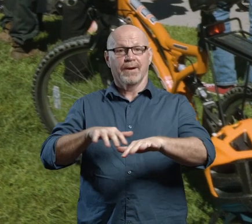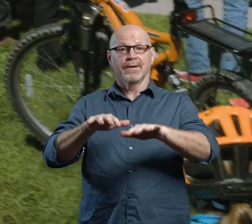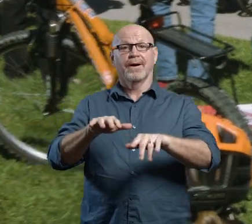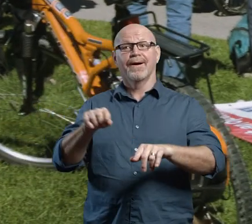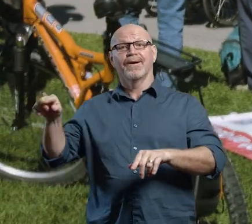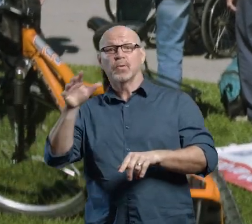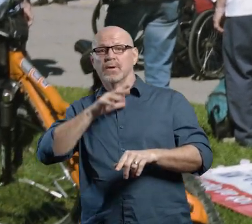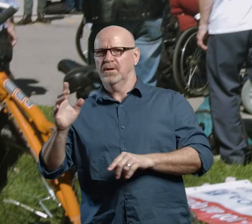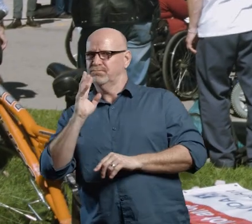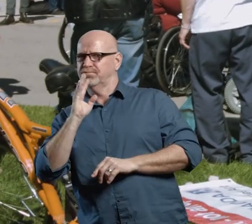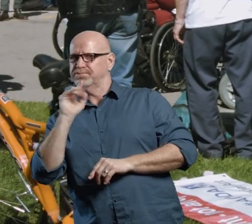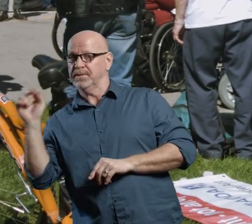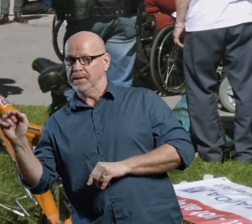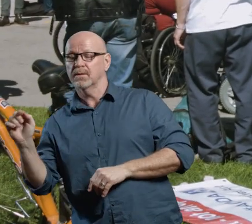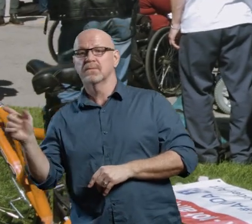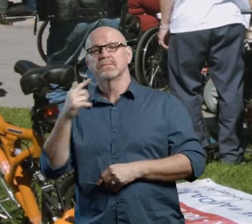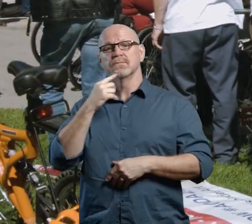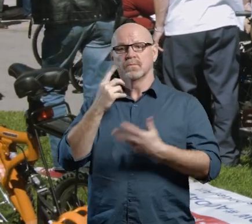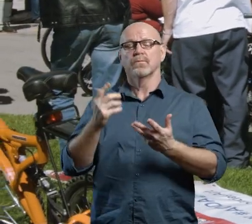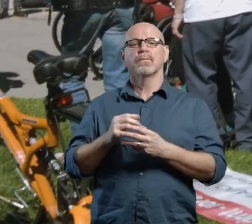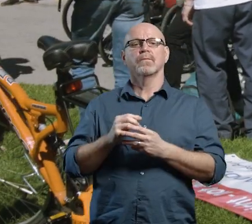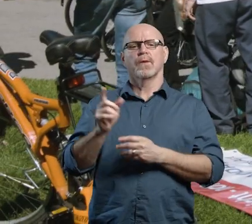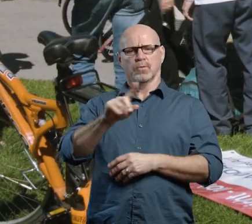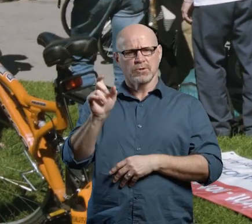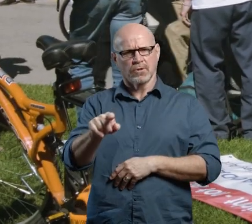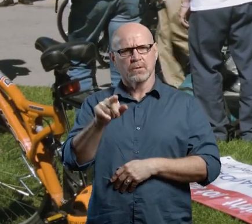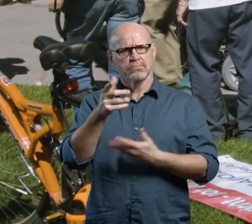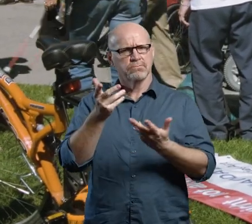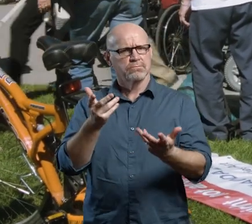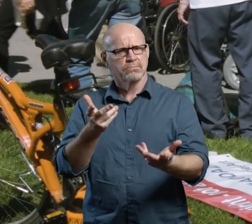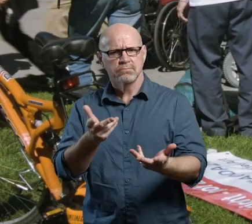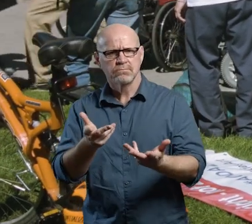A crowd of people gather, as Kevin hands out signs. >>So what exactly did I do in